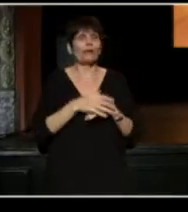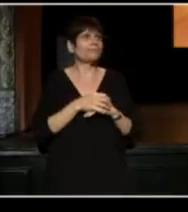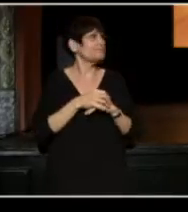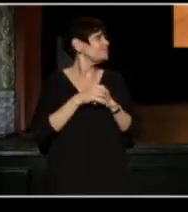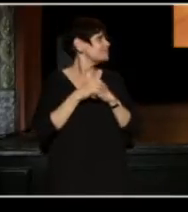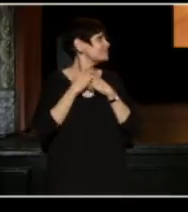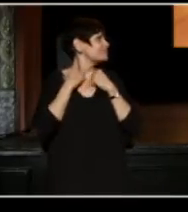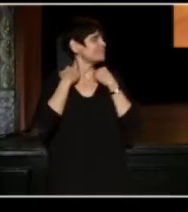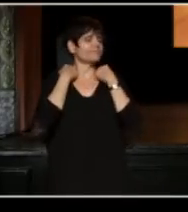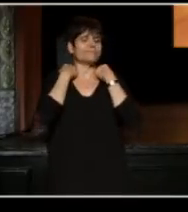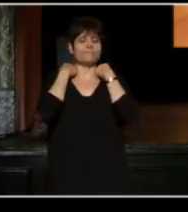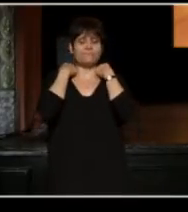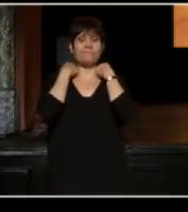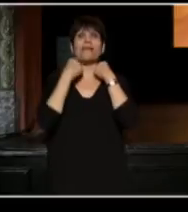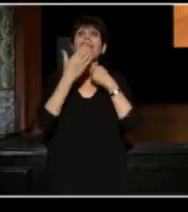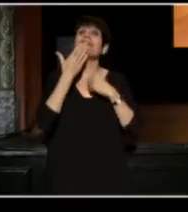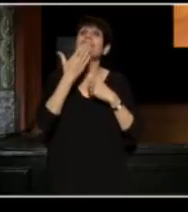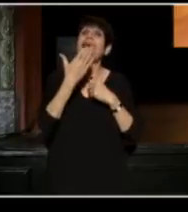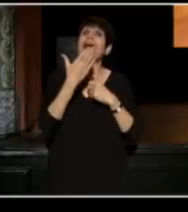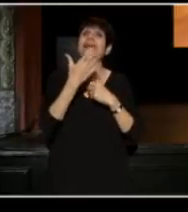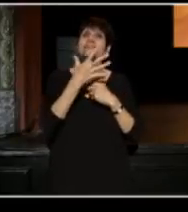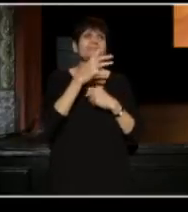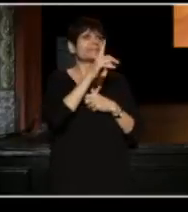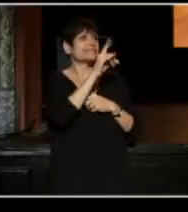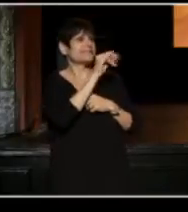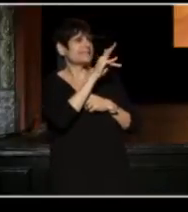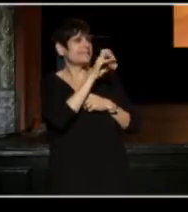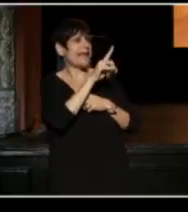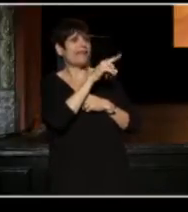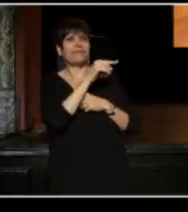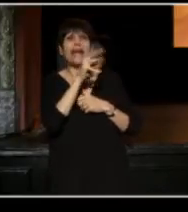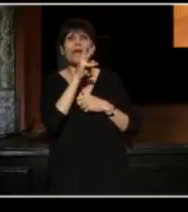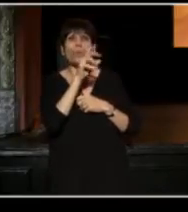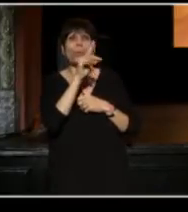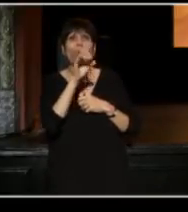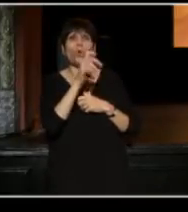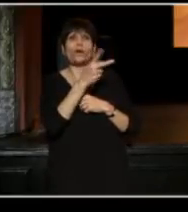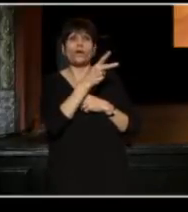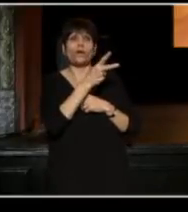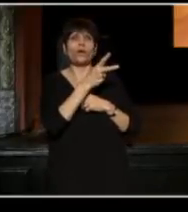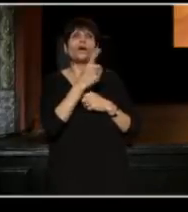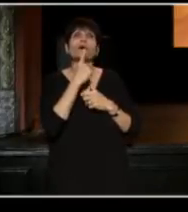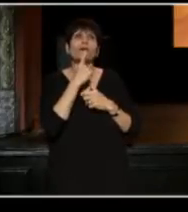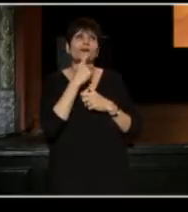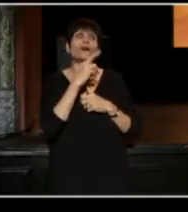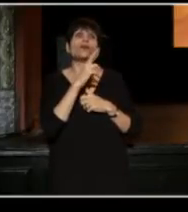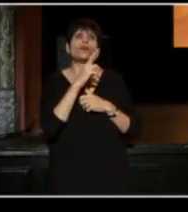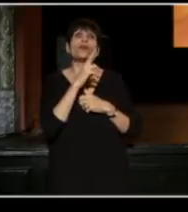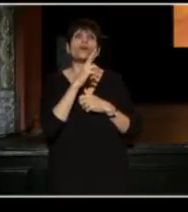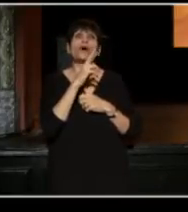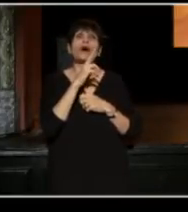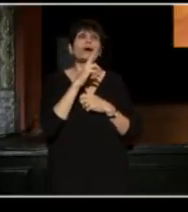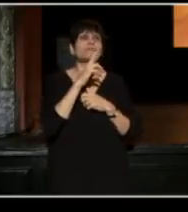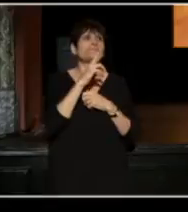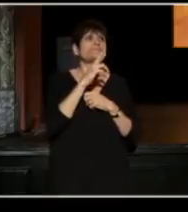Thank you. Thanks so much David and Woody. Wow. You guys are rock starts and you know it, I hope.